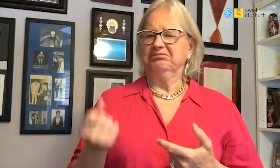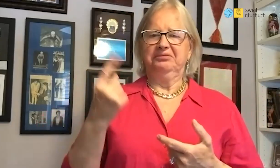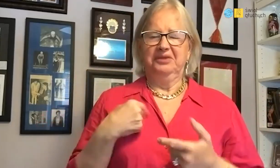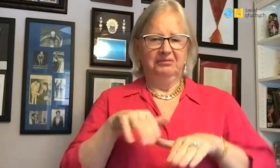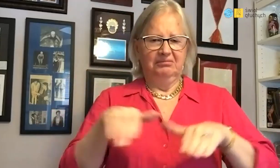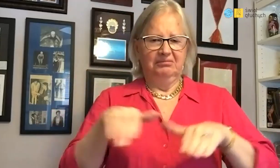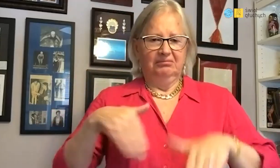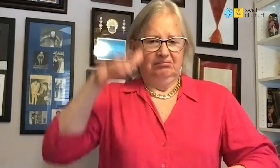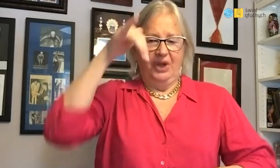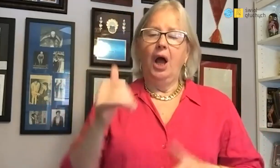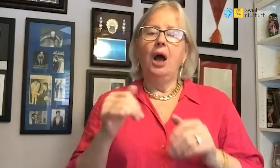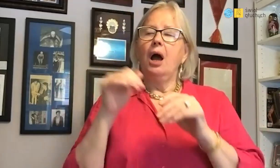I was surprised because I couldn't swim.